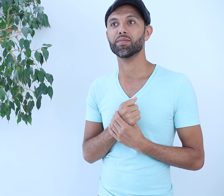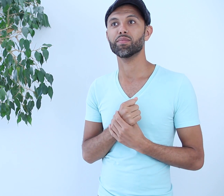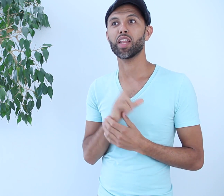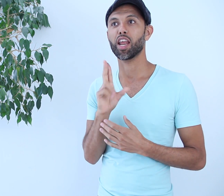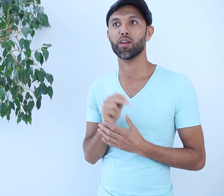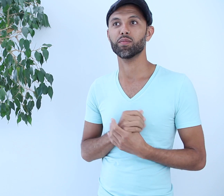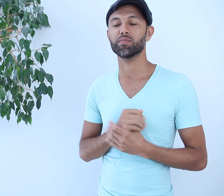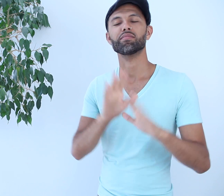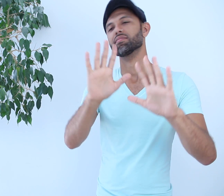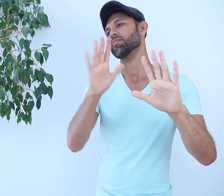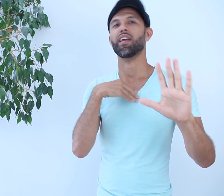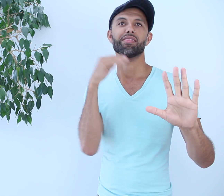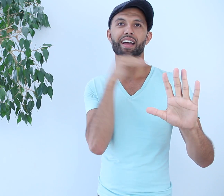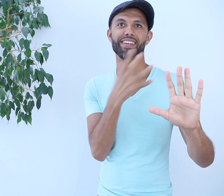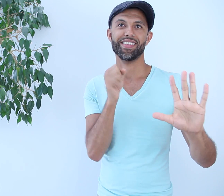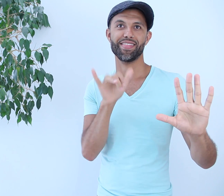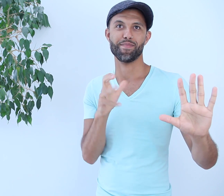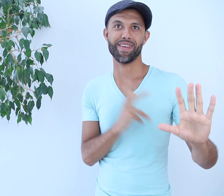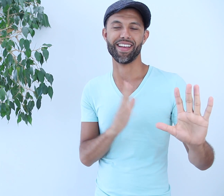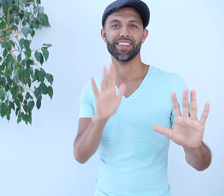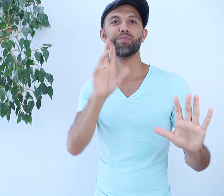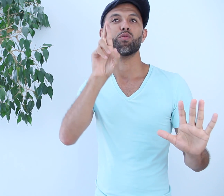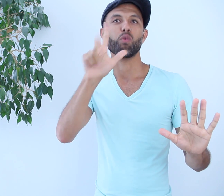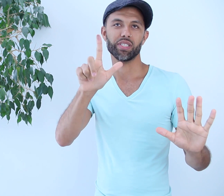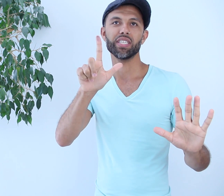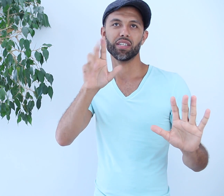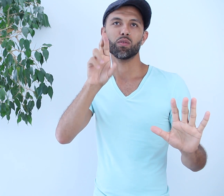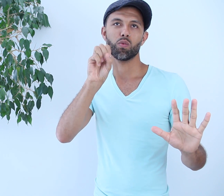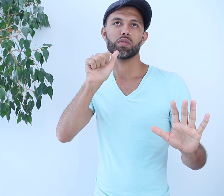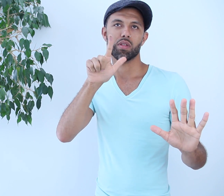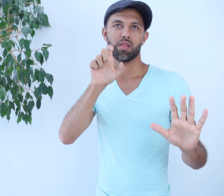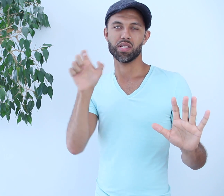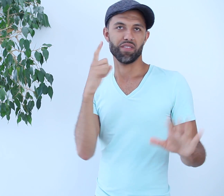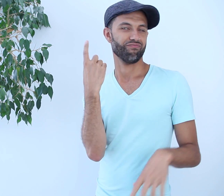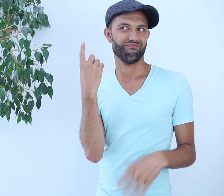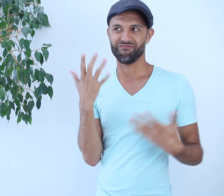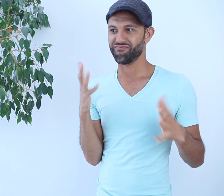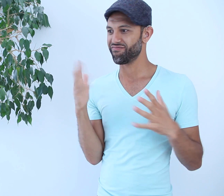Unfortunately, no. Wait, I lied, I do have something by Rosa Lee